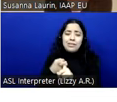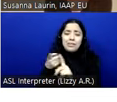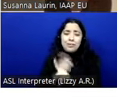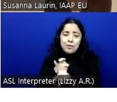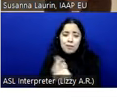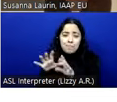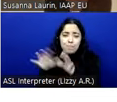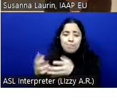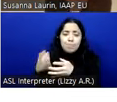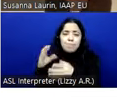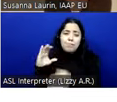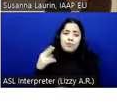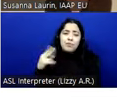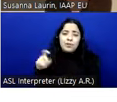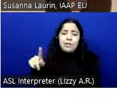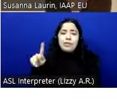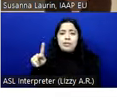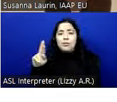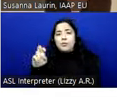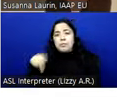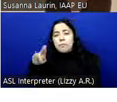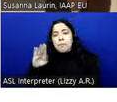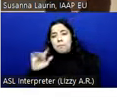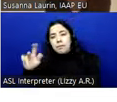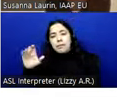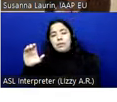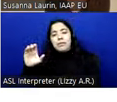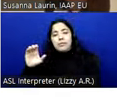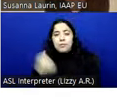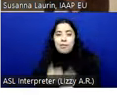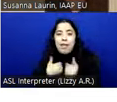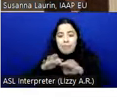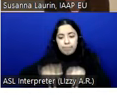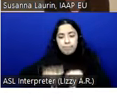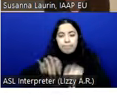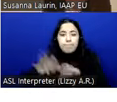interpretation of this. Thank you everyone and thank you for keeping interested in standards. It